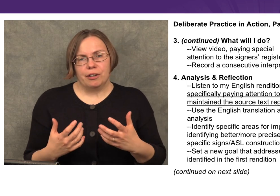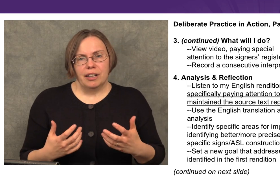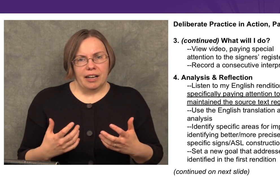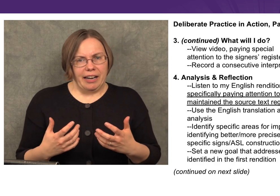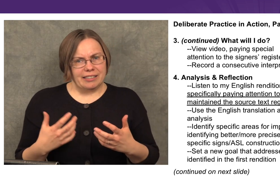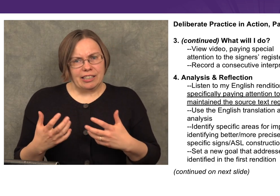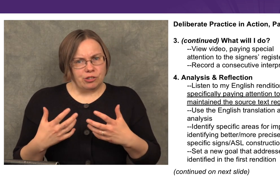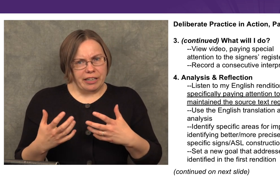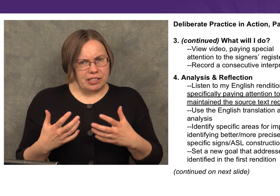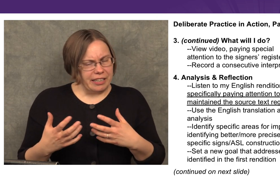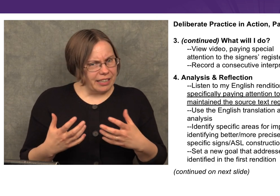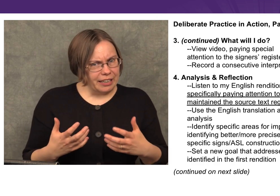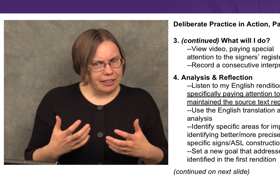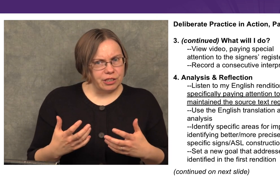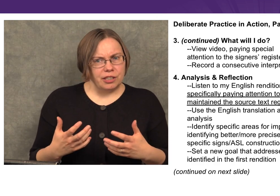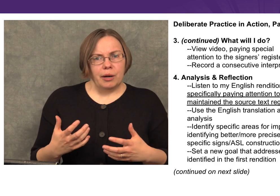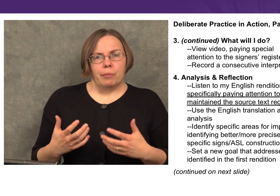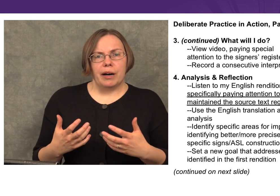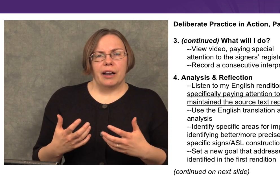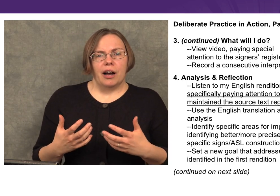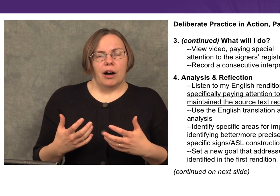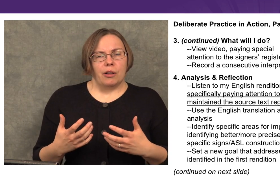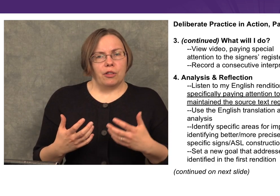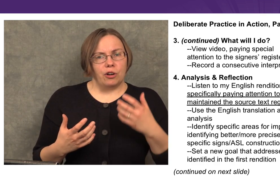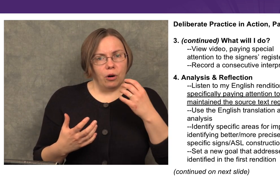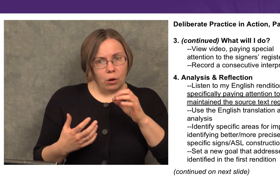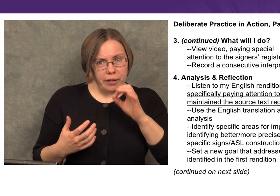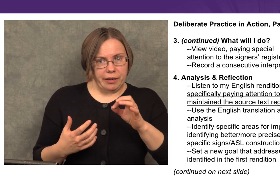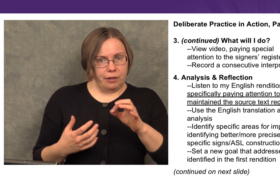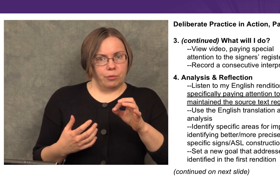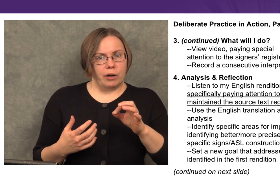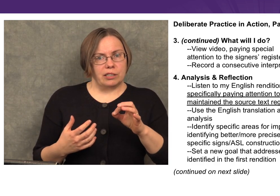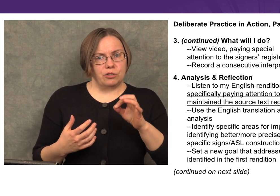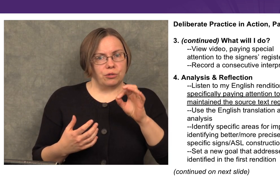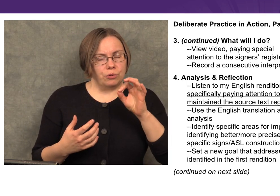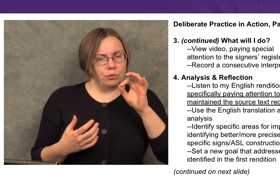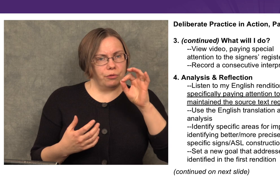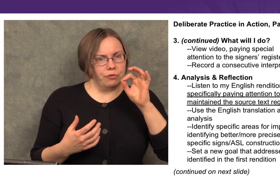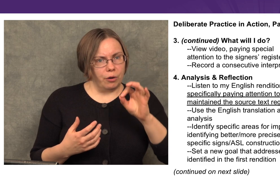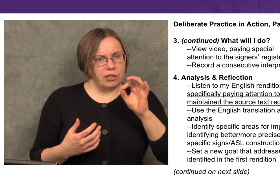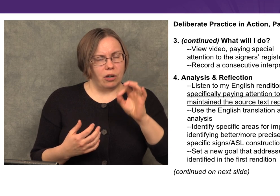or I said strange things in English,” but the goal here was to focus